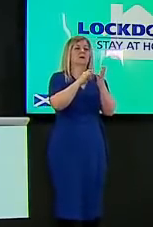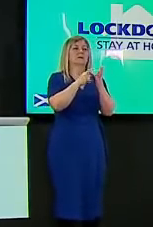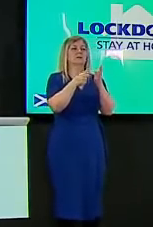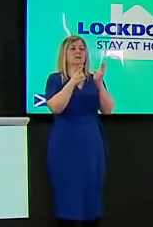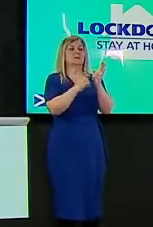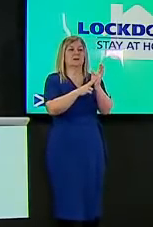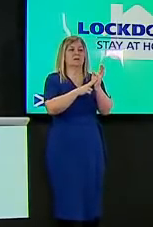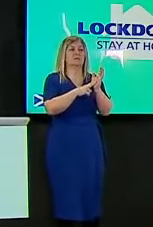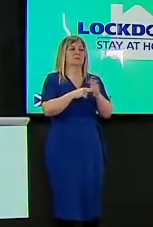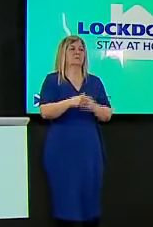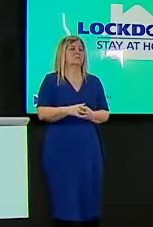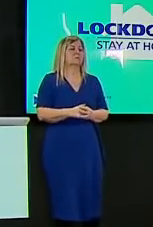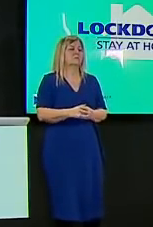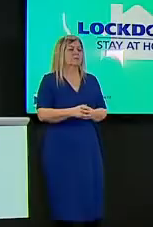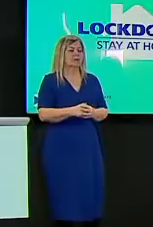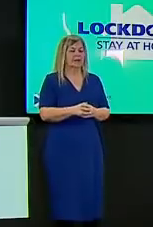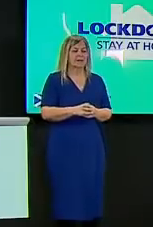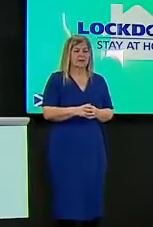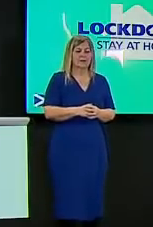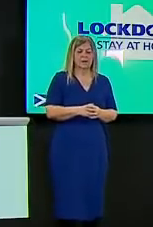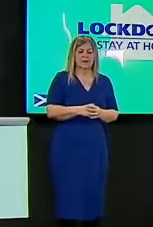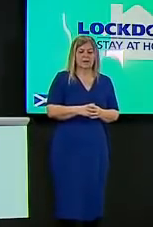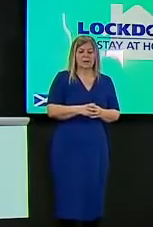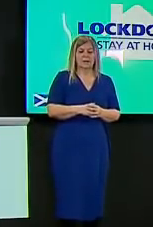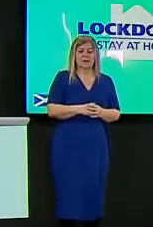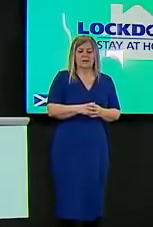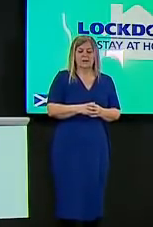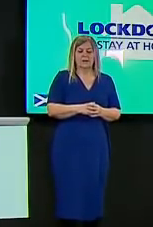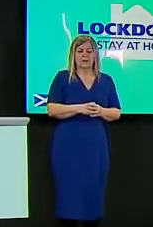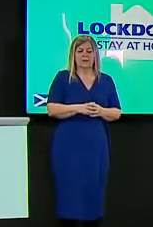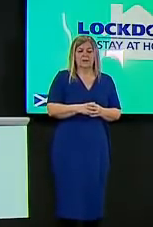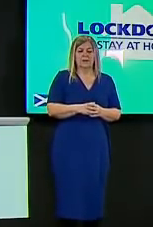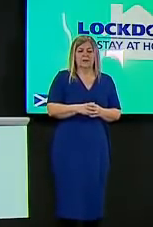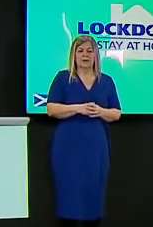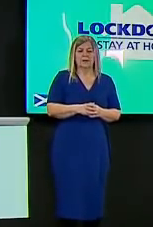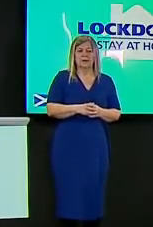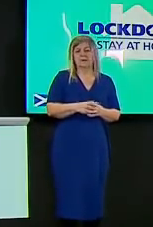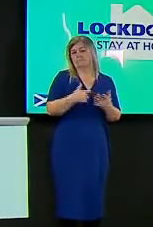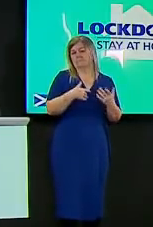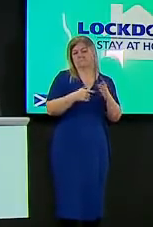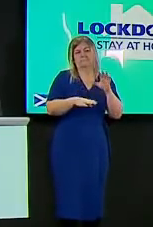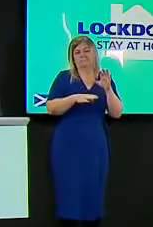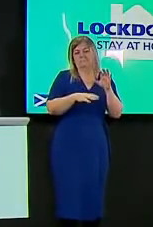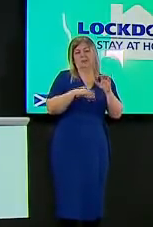thank you and my question was just also on the brazilian variant um i just wanted to ask